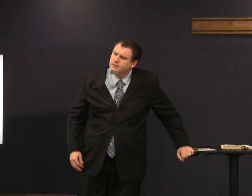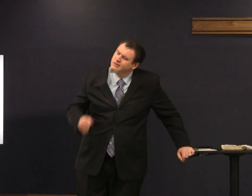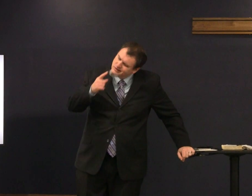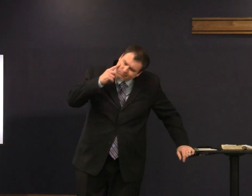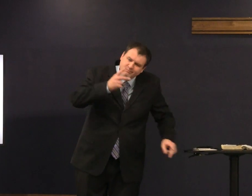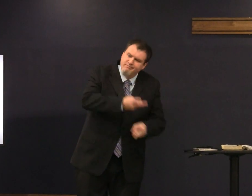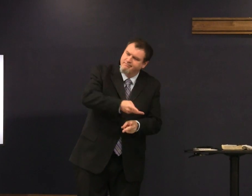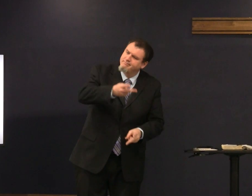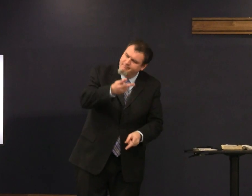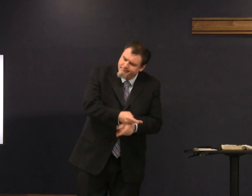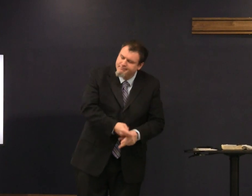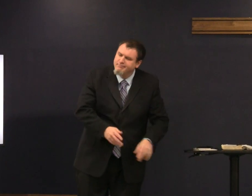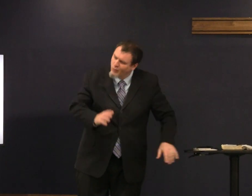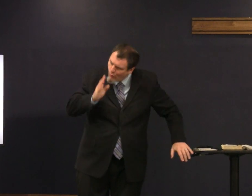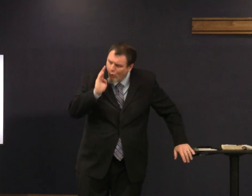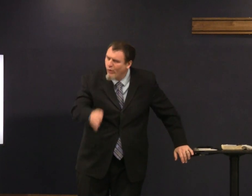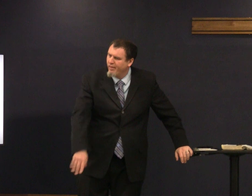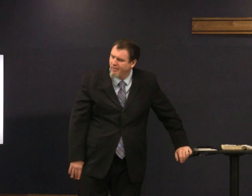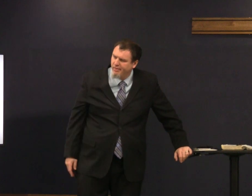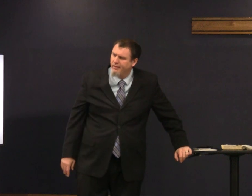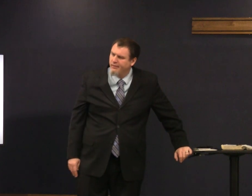he'll see to it he'll take care of it